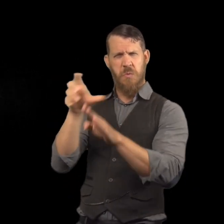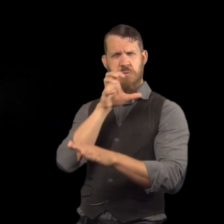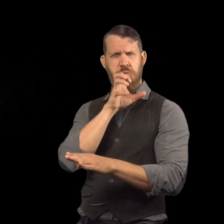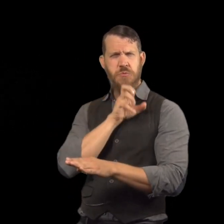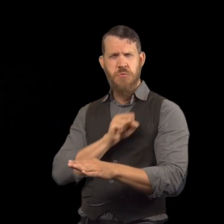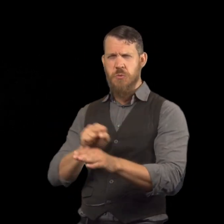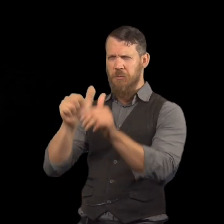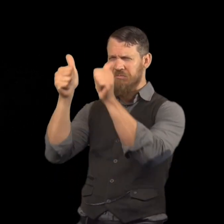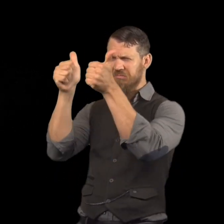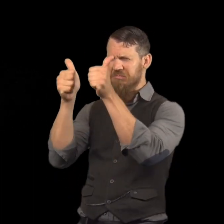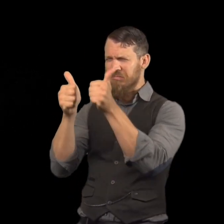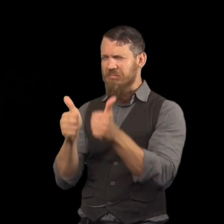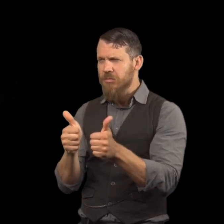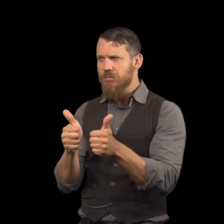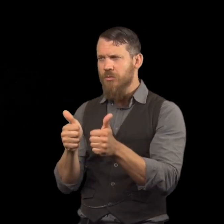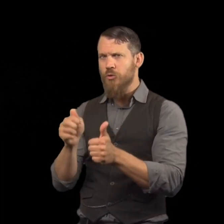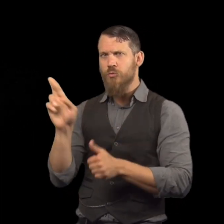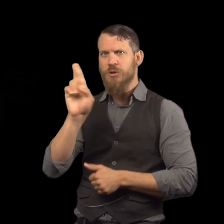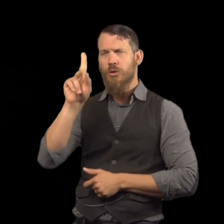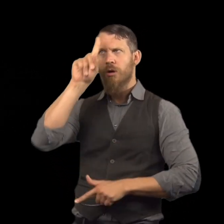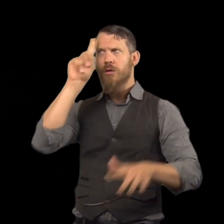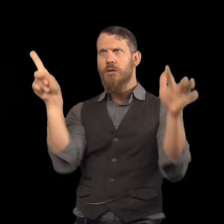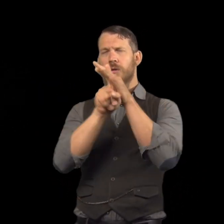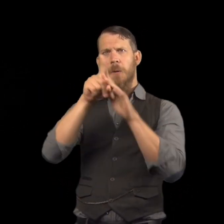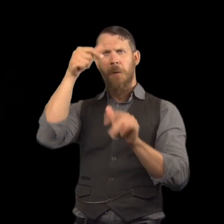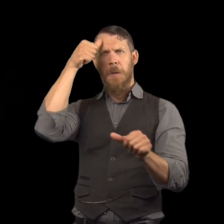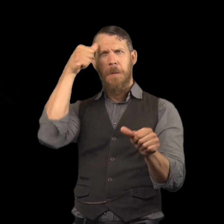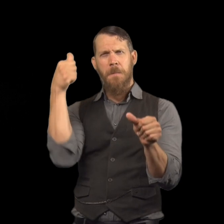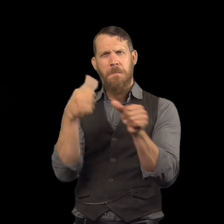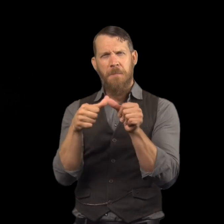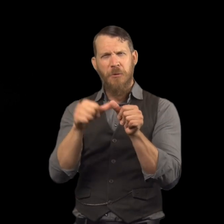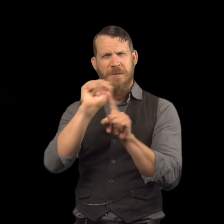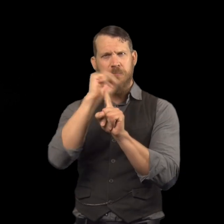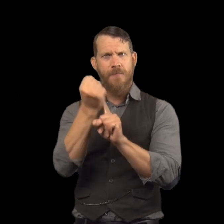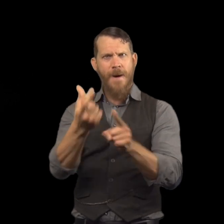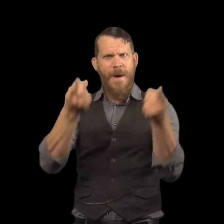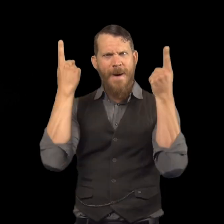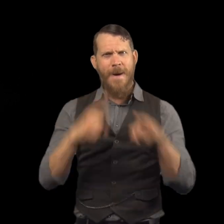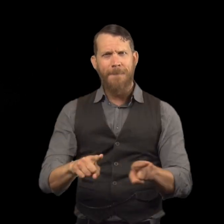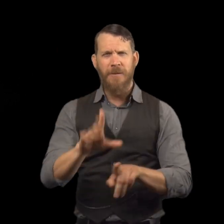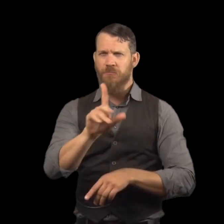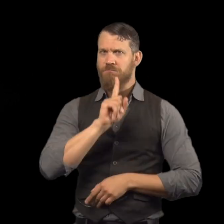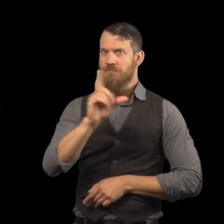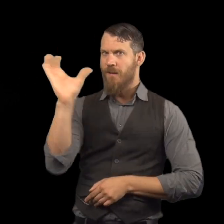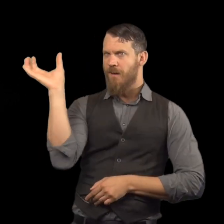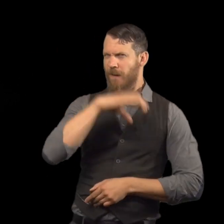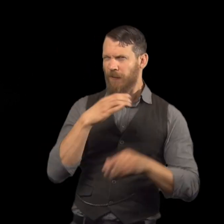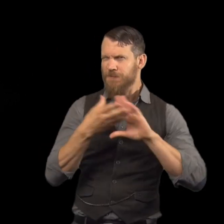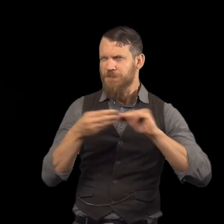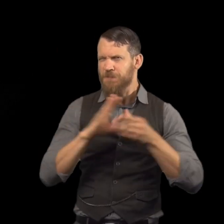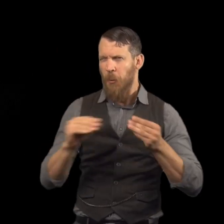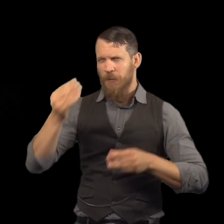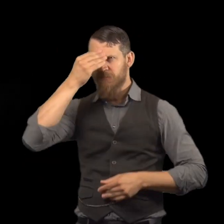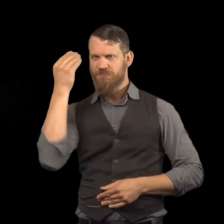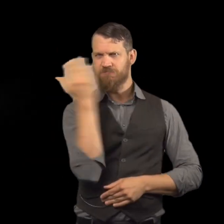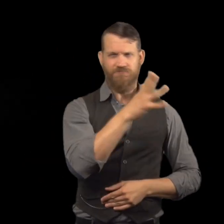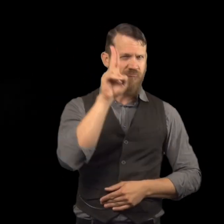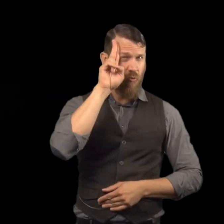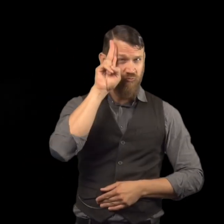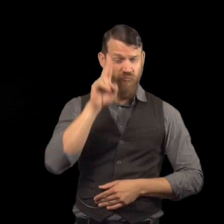And they noticed that the store, a shabby door, and he remembered a situation,